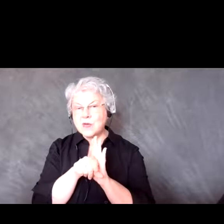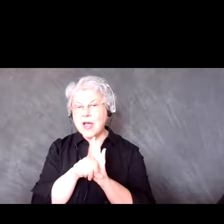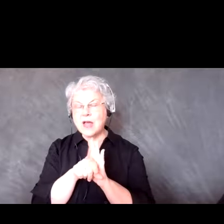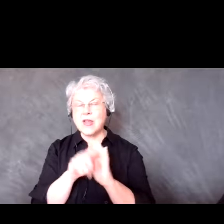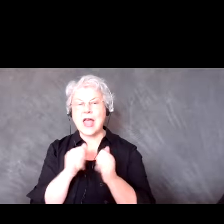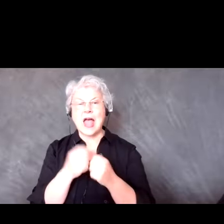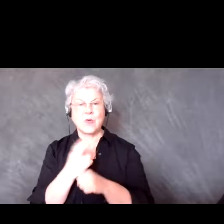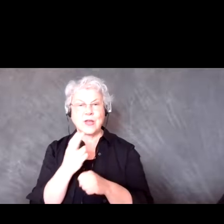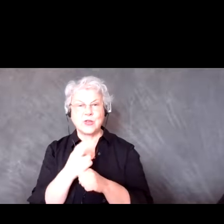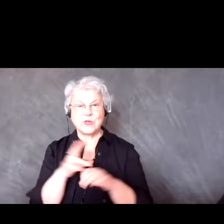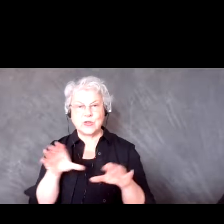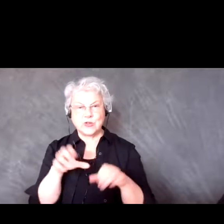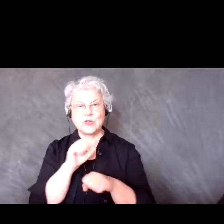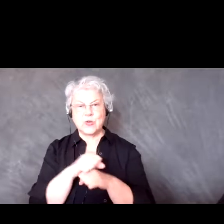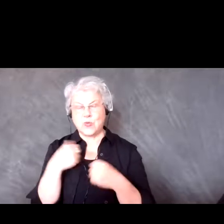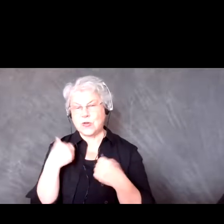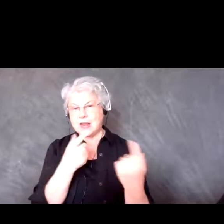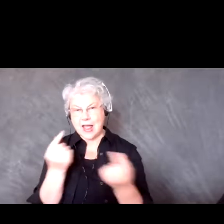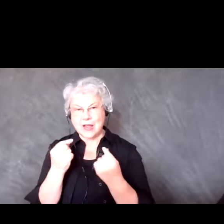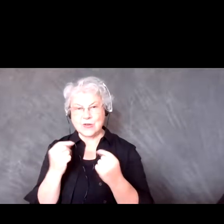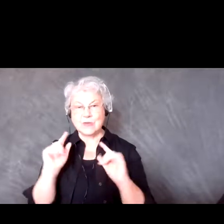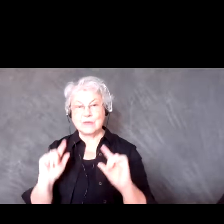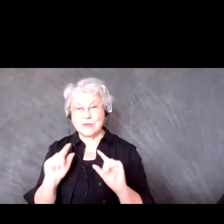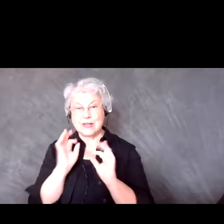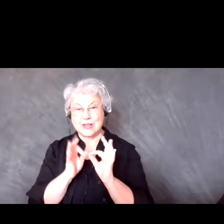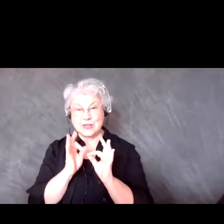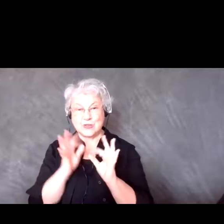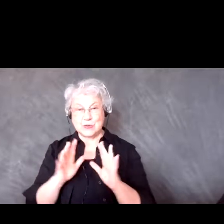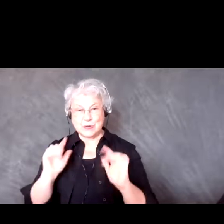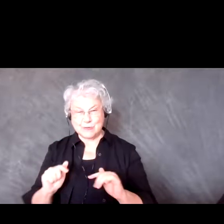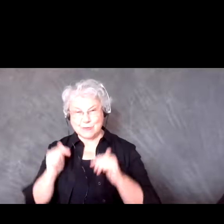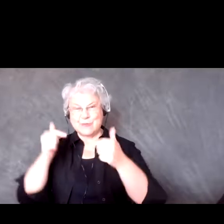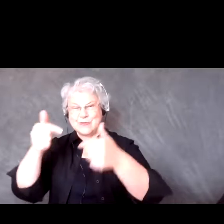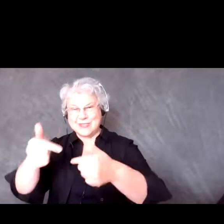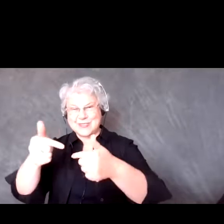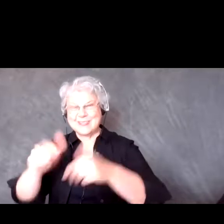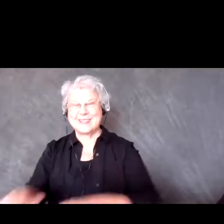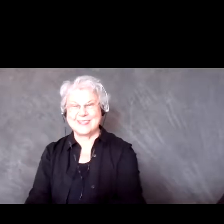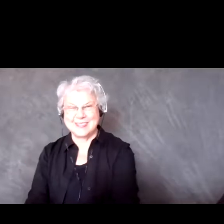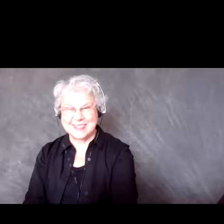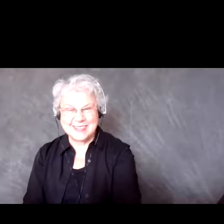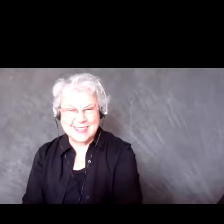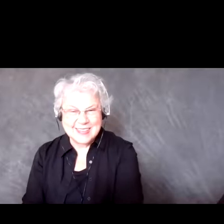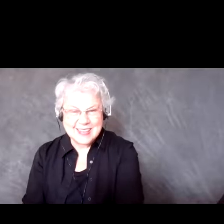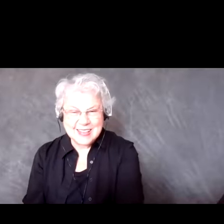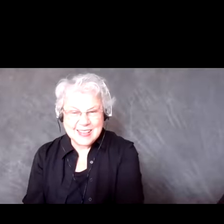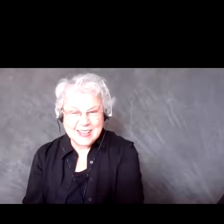work that I do. So, I'm going to open the diagram, actually I’ll open the diagram after this.